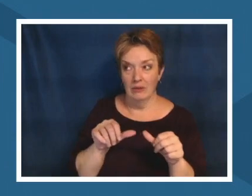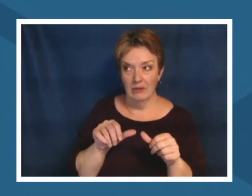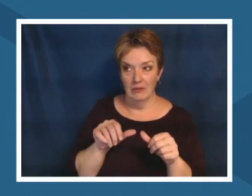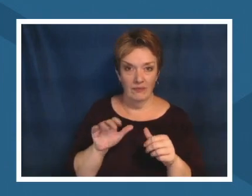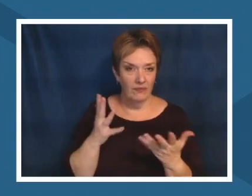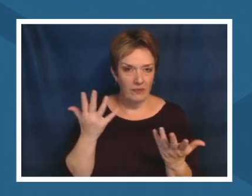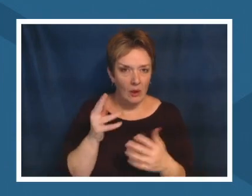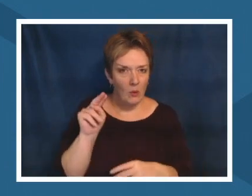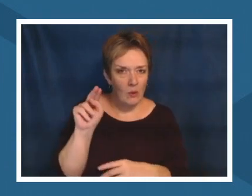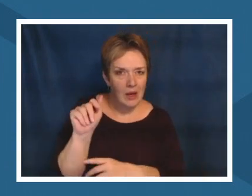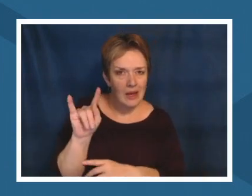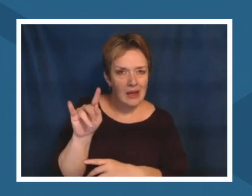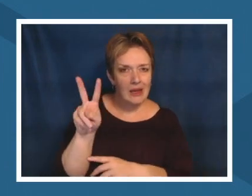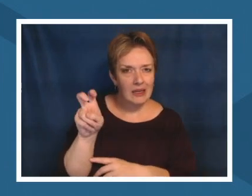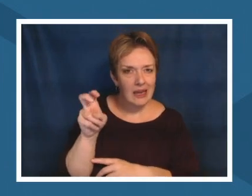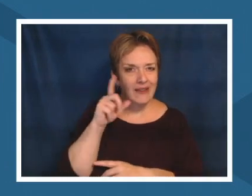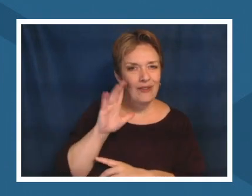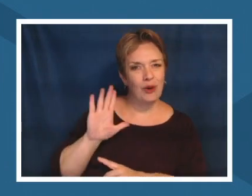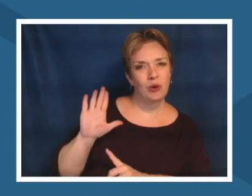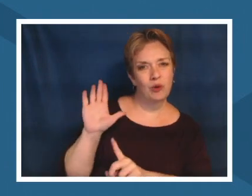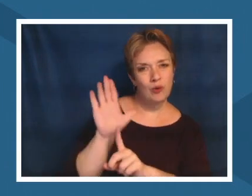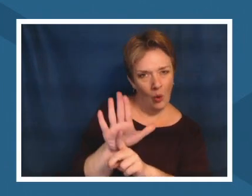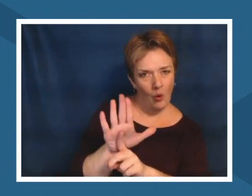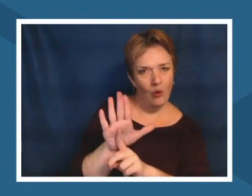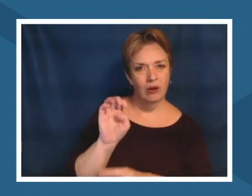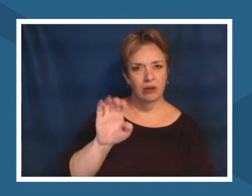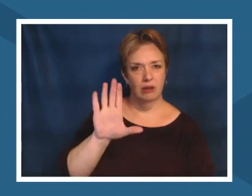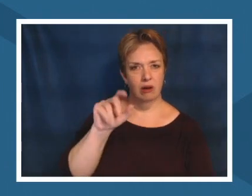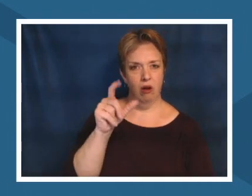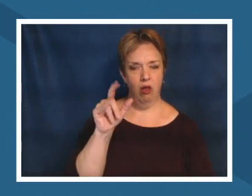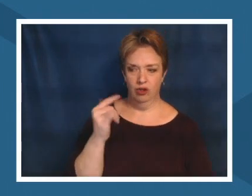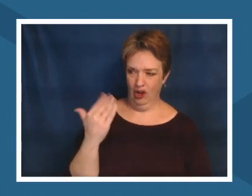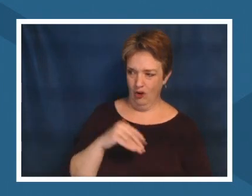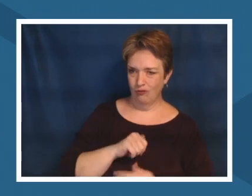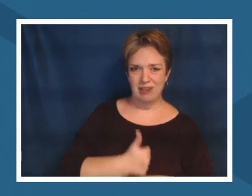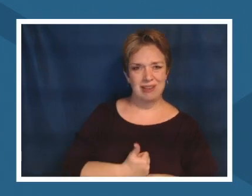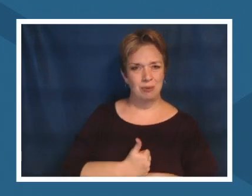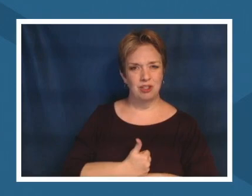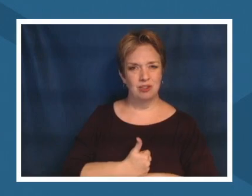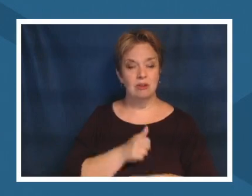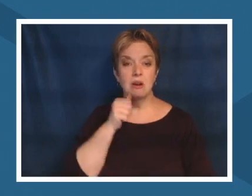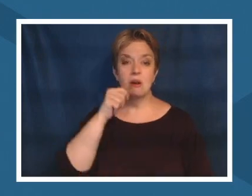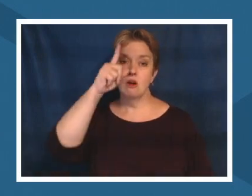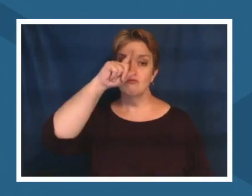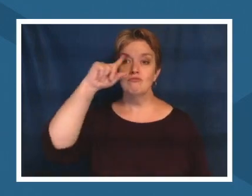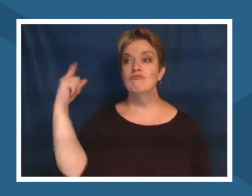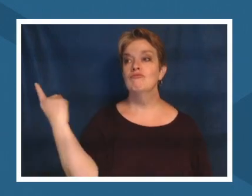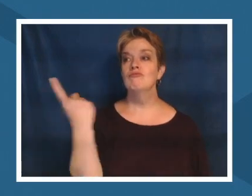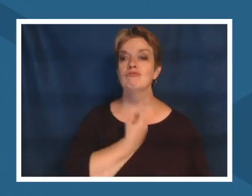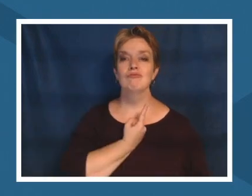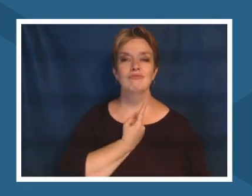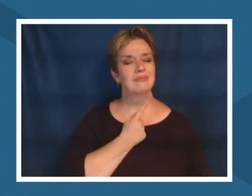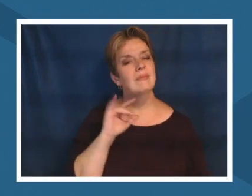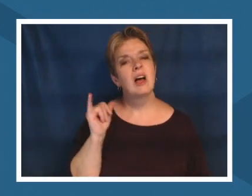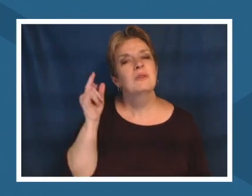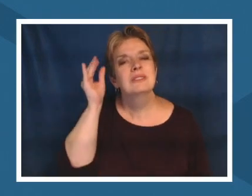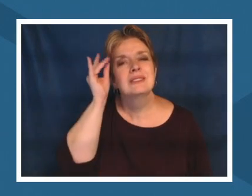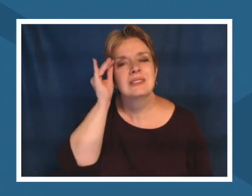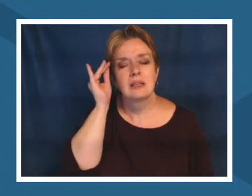re-establish those because it's not just about you it's about for all the insects